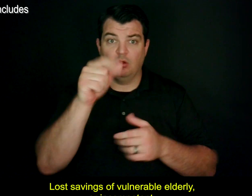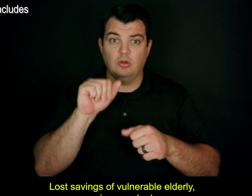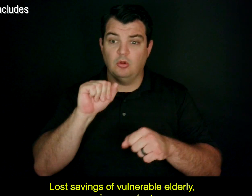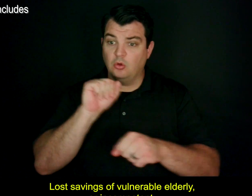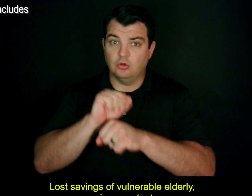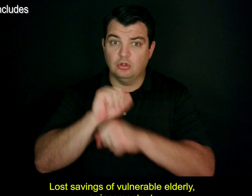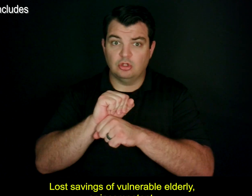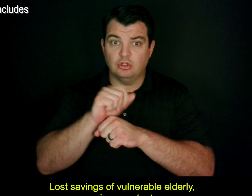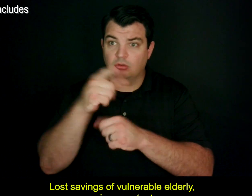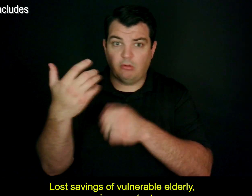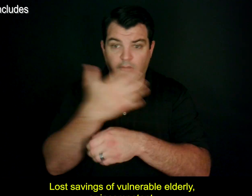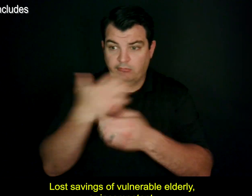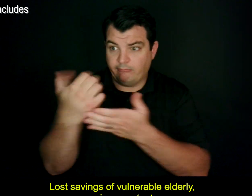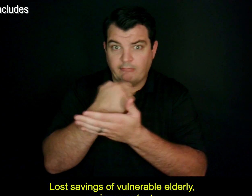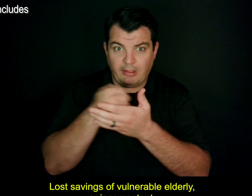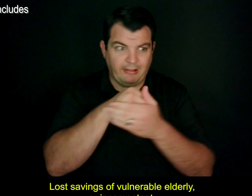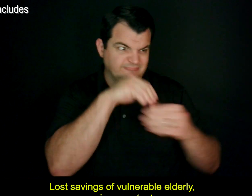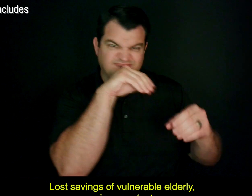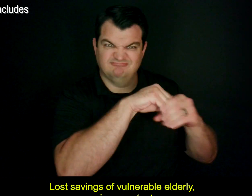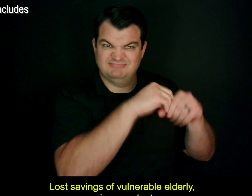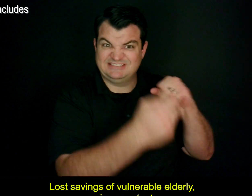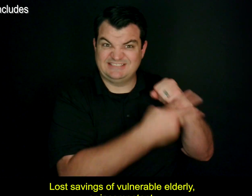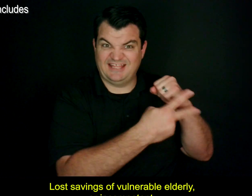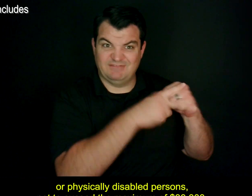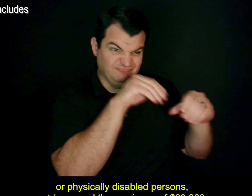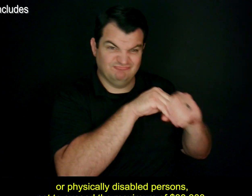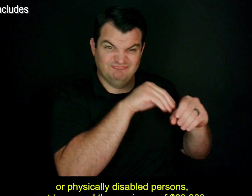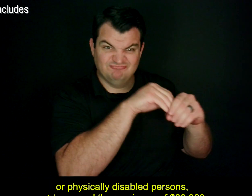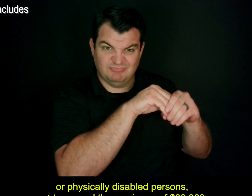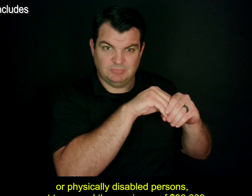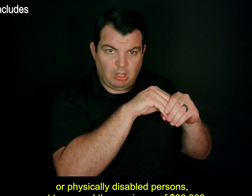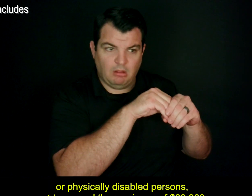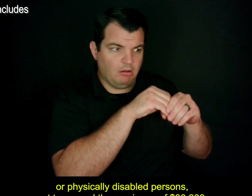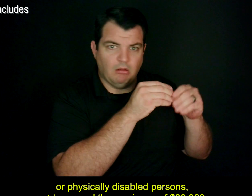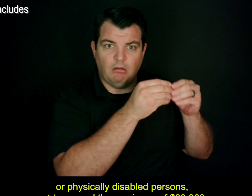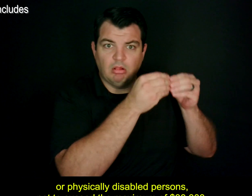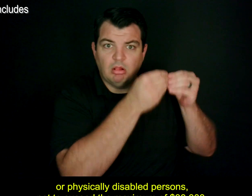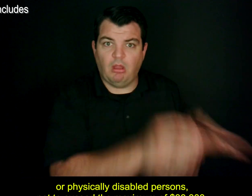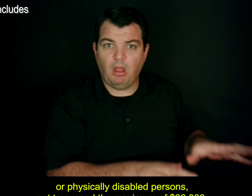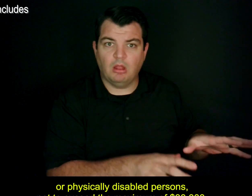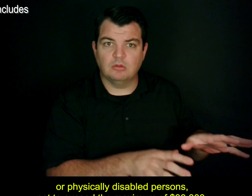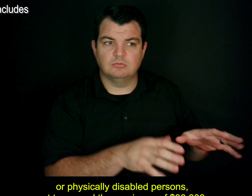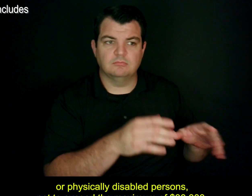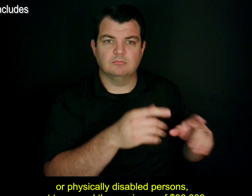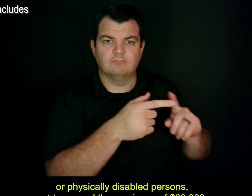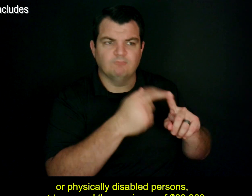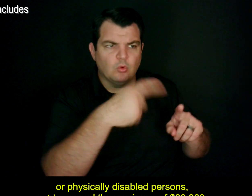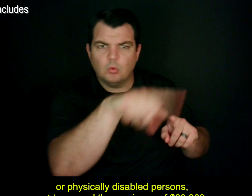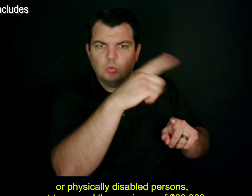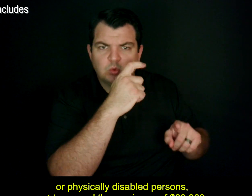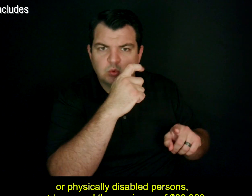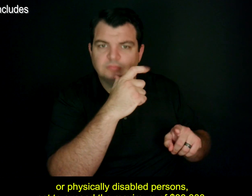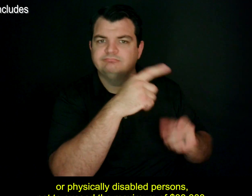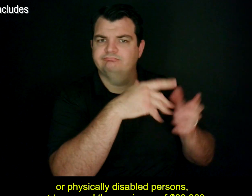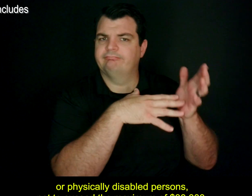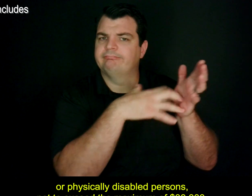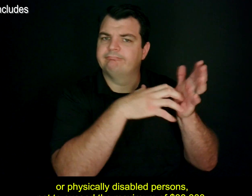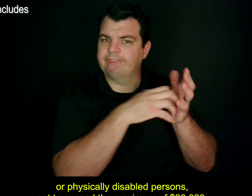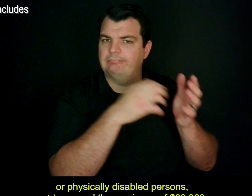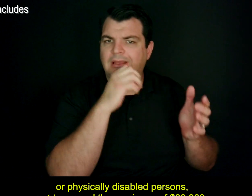Lost savings of vulnerable elderly, or incompetent, or physically disabled persons, not to exceed the maximum of $30,000.